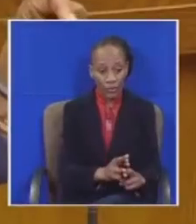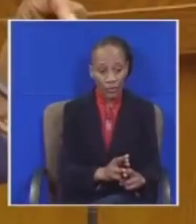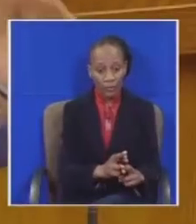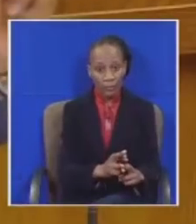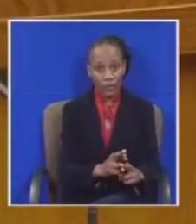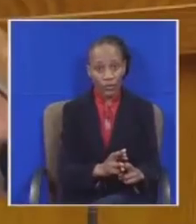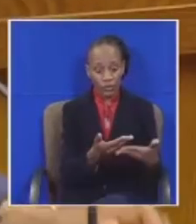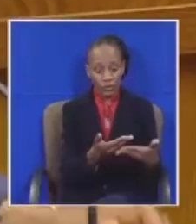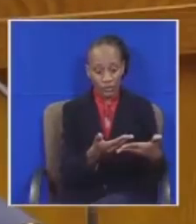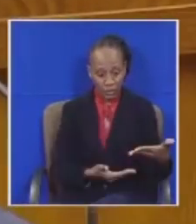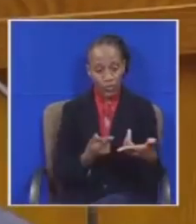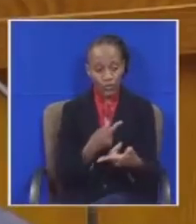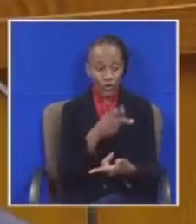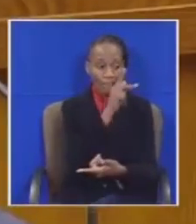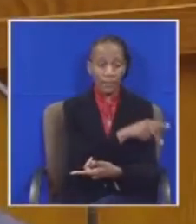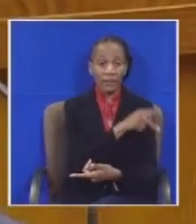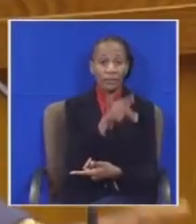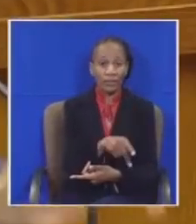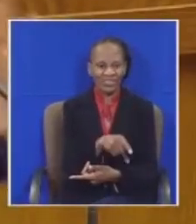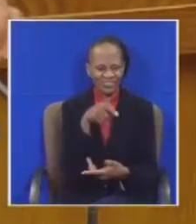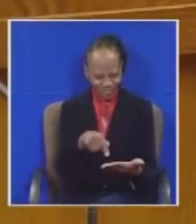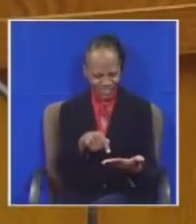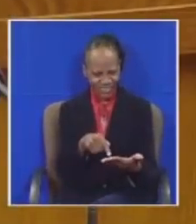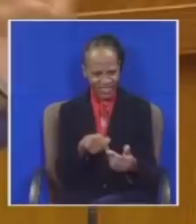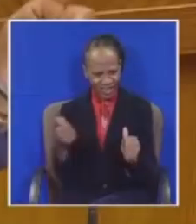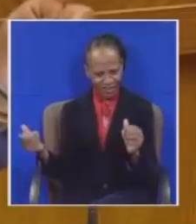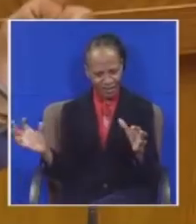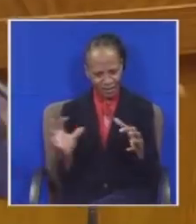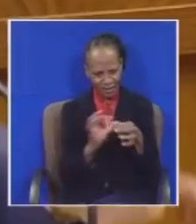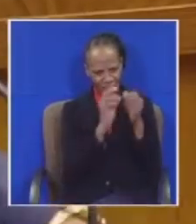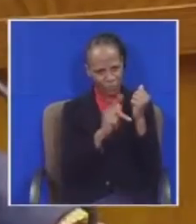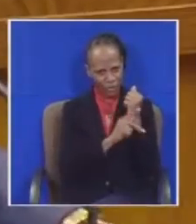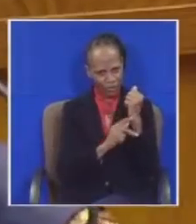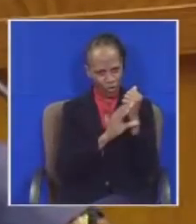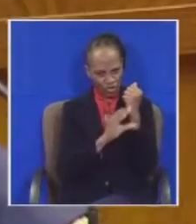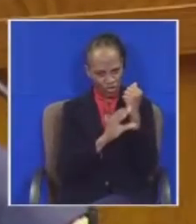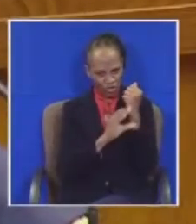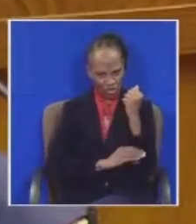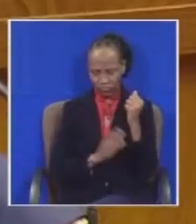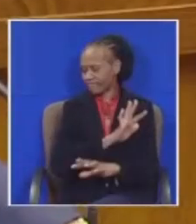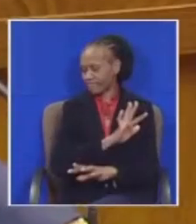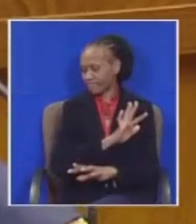was Unconstitutional that I have to undertake and I took the report for the review